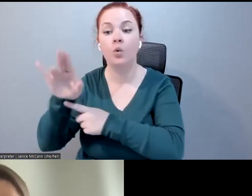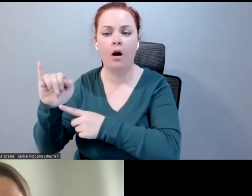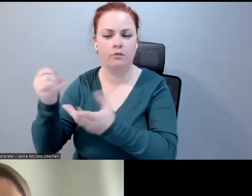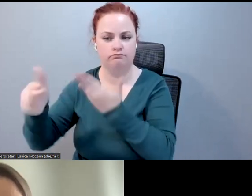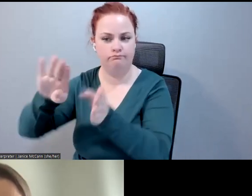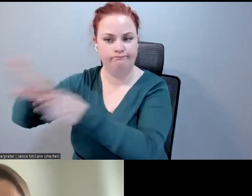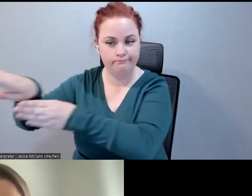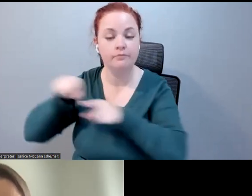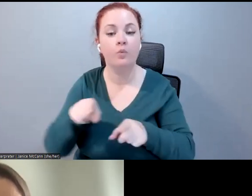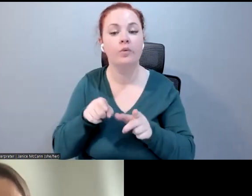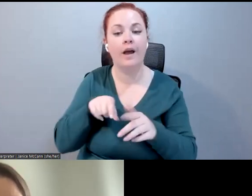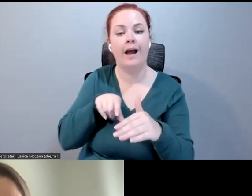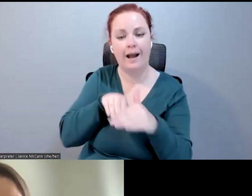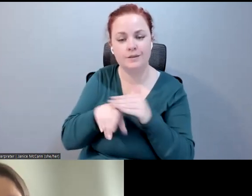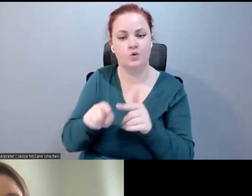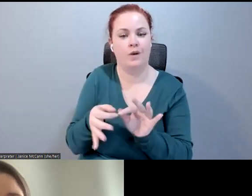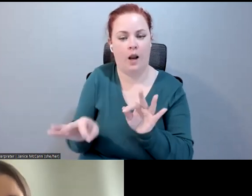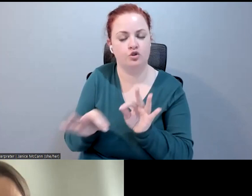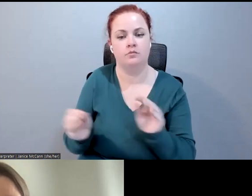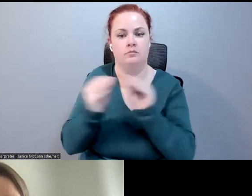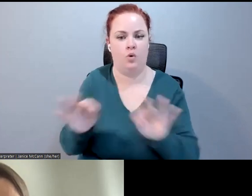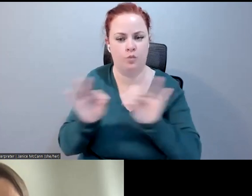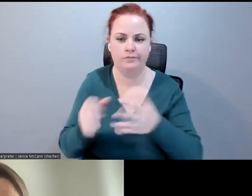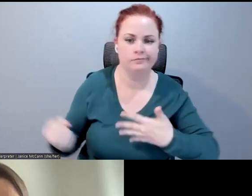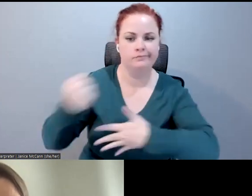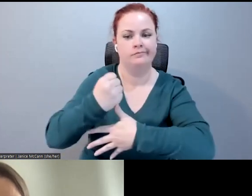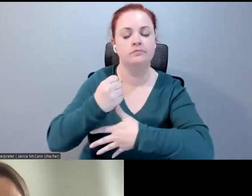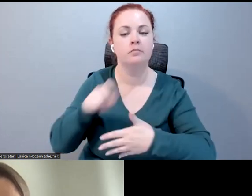requires the captioning the control over their experience,